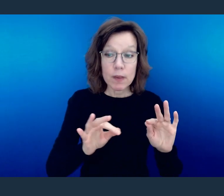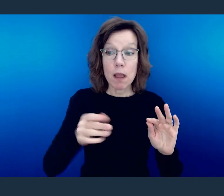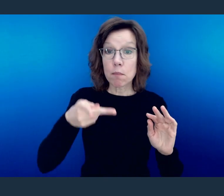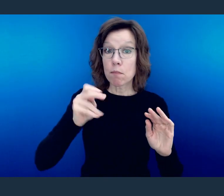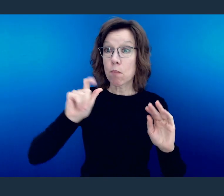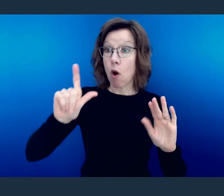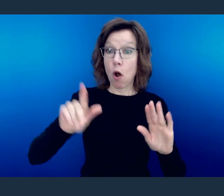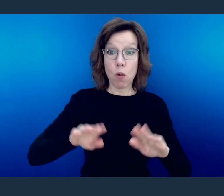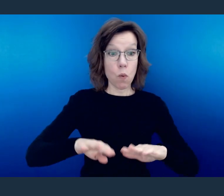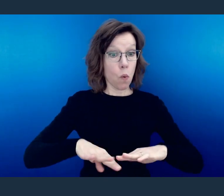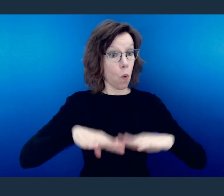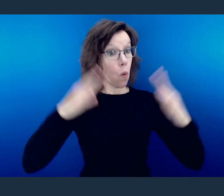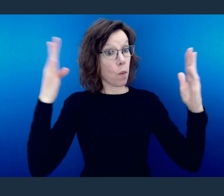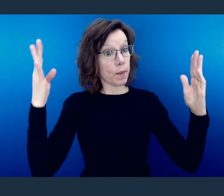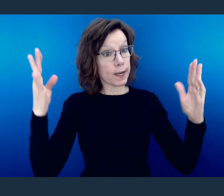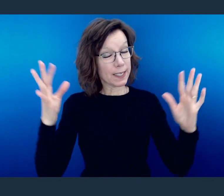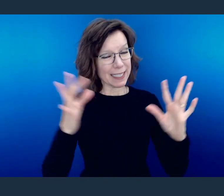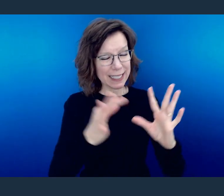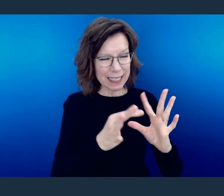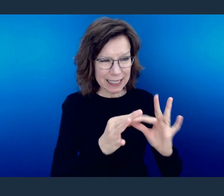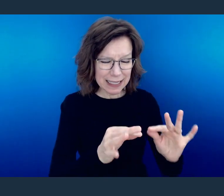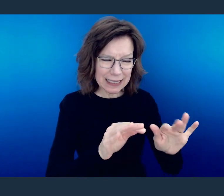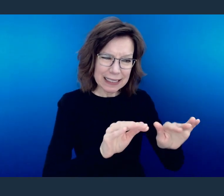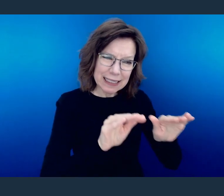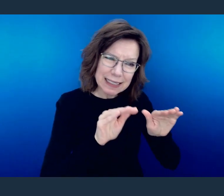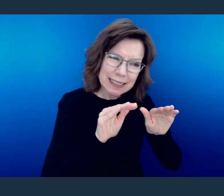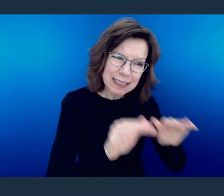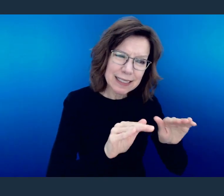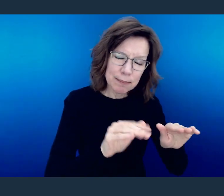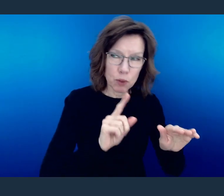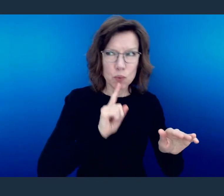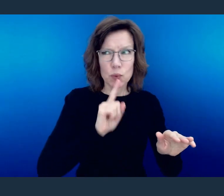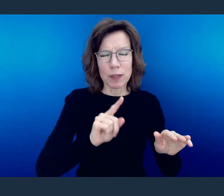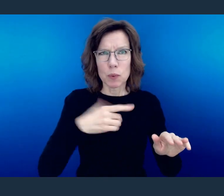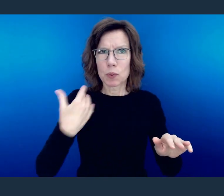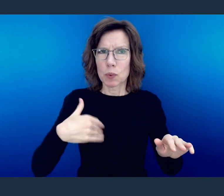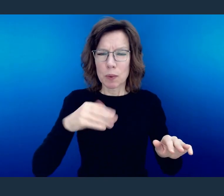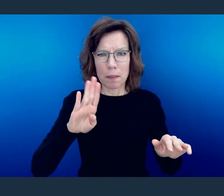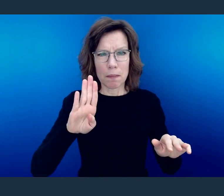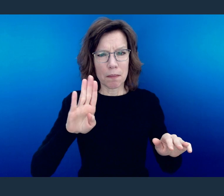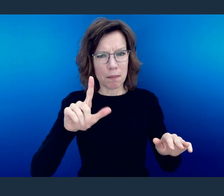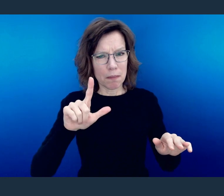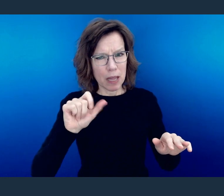He starts off with a hard appeal that is a blessed statement.